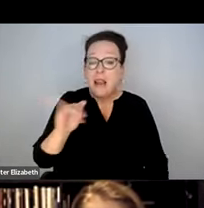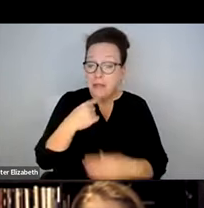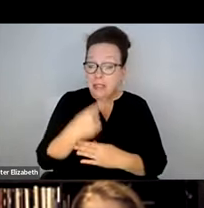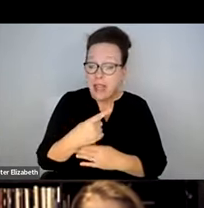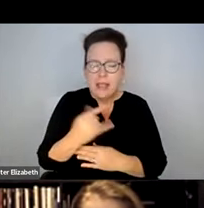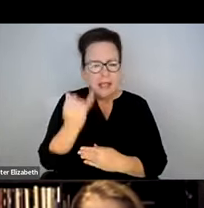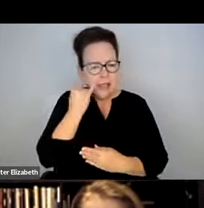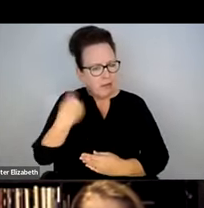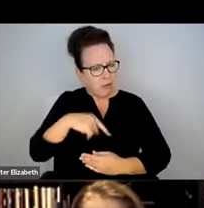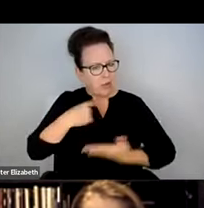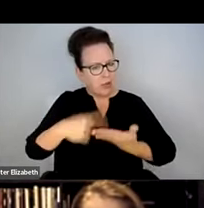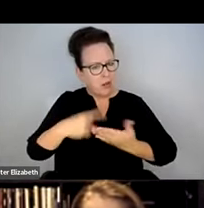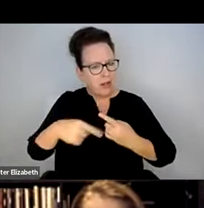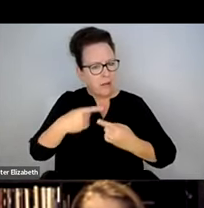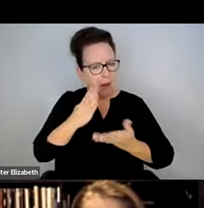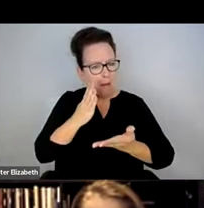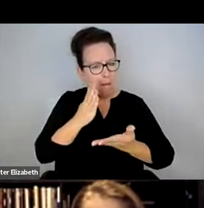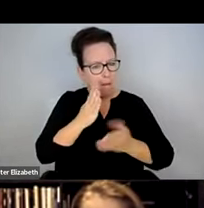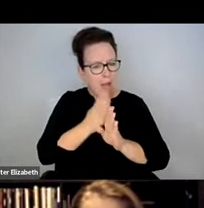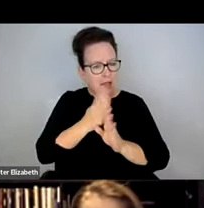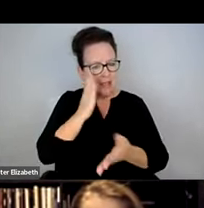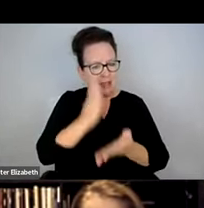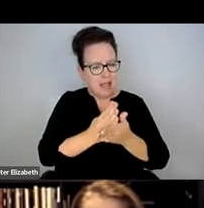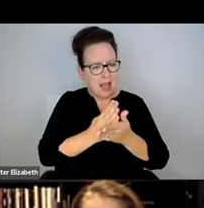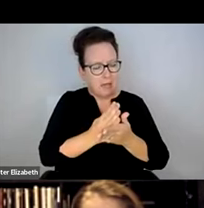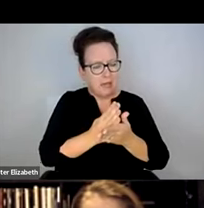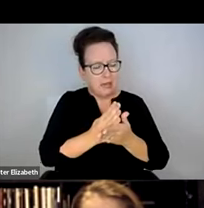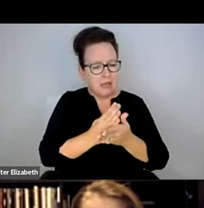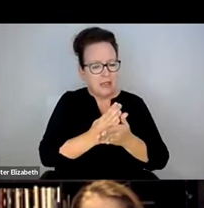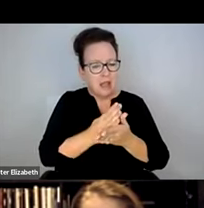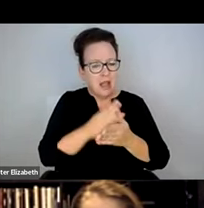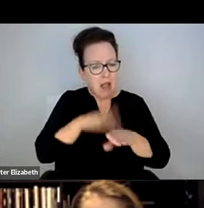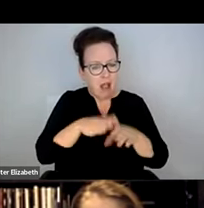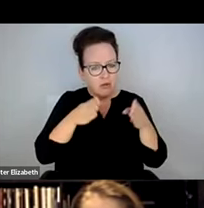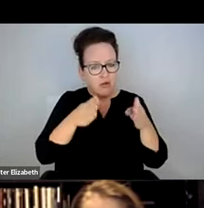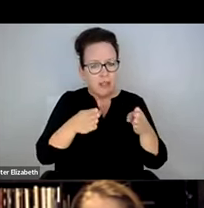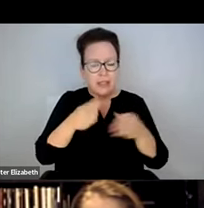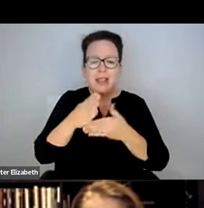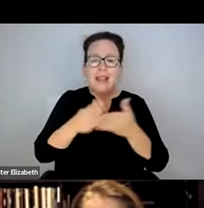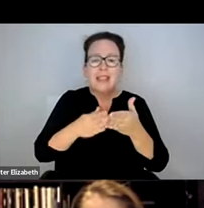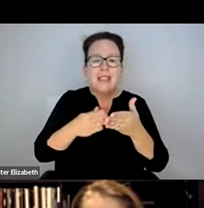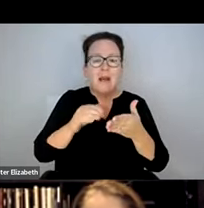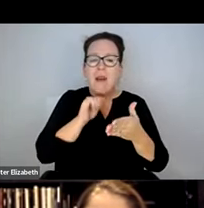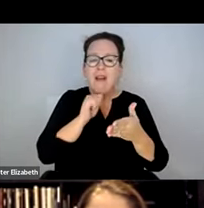MASSDOT. ABBY SHARED, AS LONG AS WE ARE TALKING ABOUT BUS STOP MARKINGS